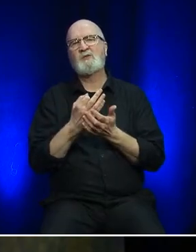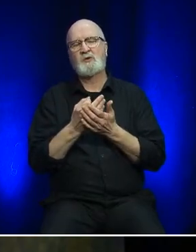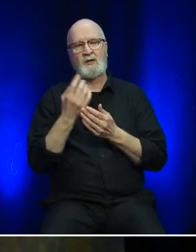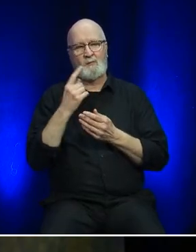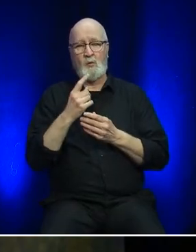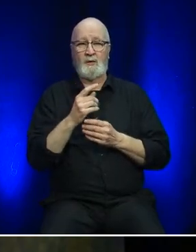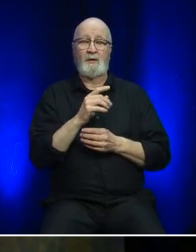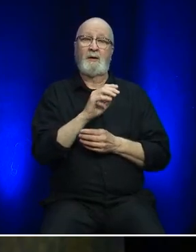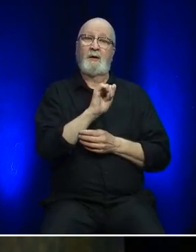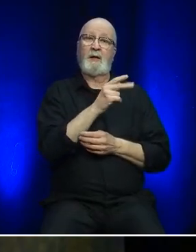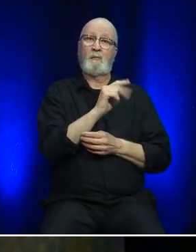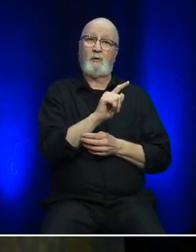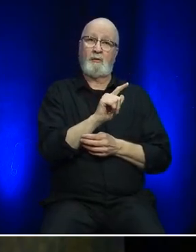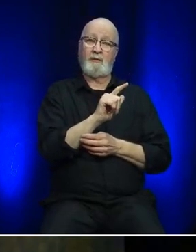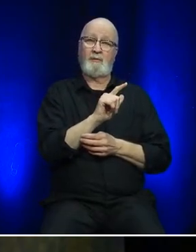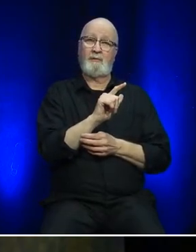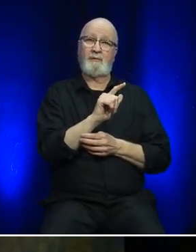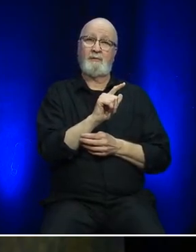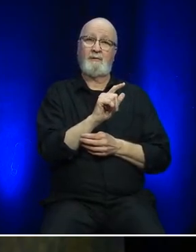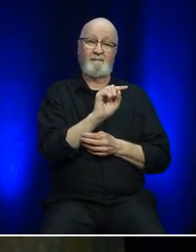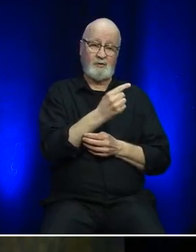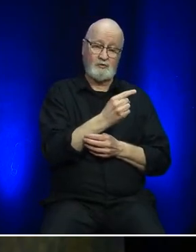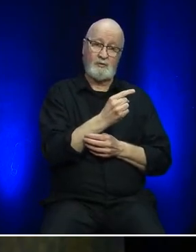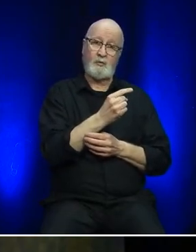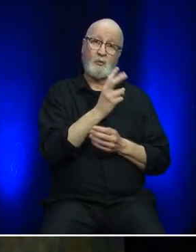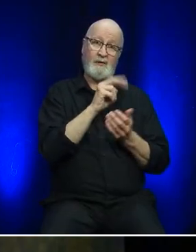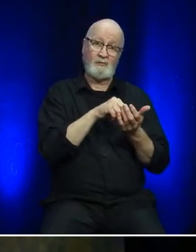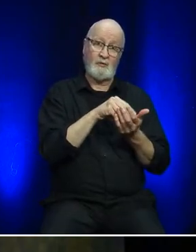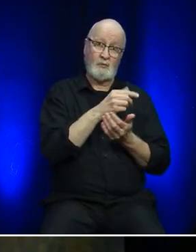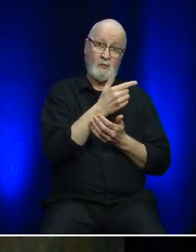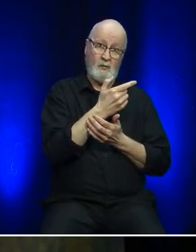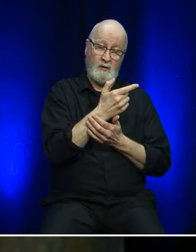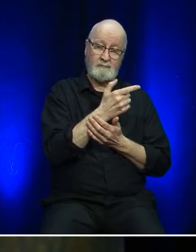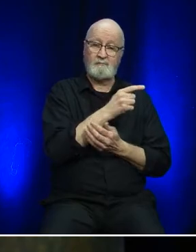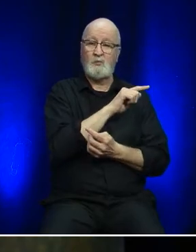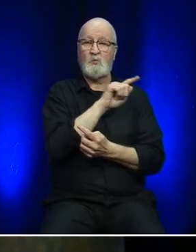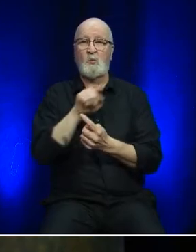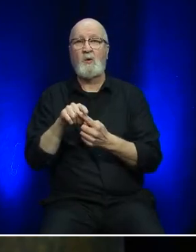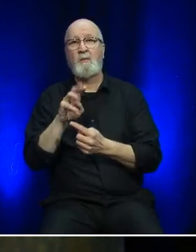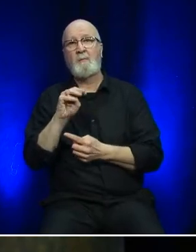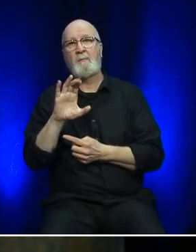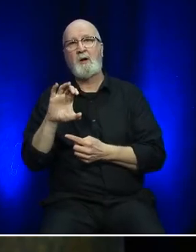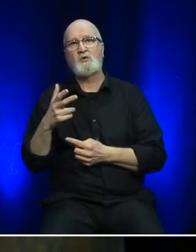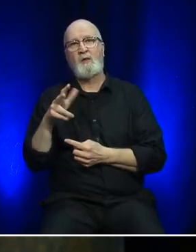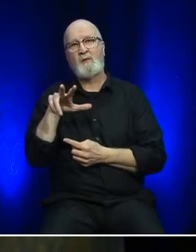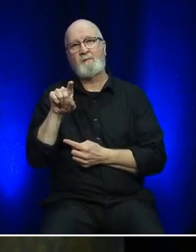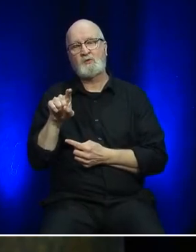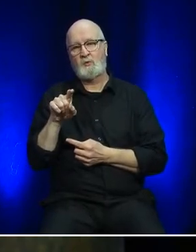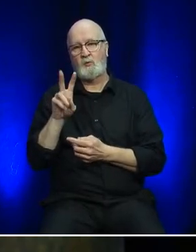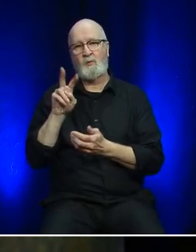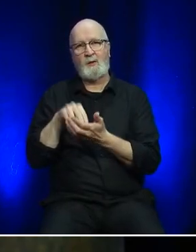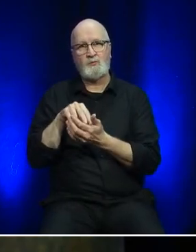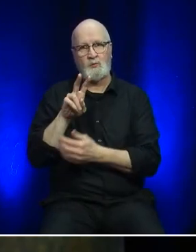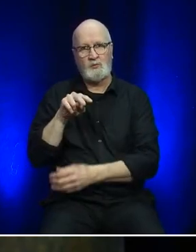year April 1, 2021, to March 31, 2022.